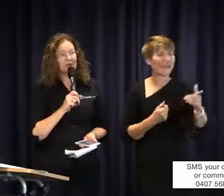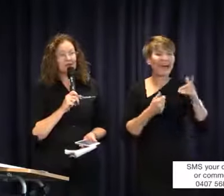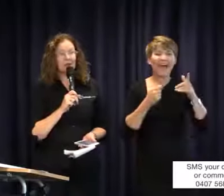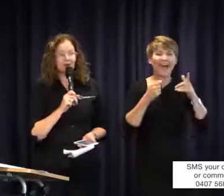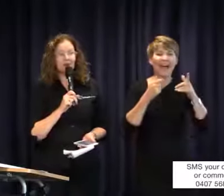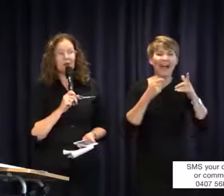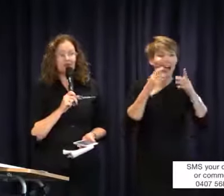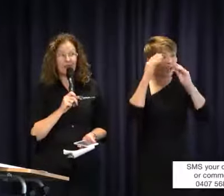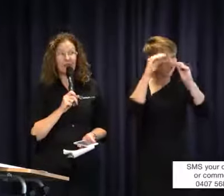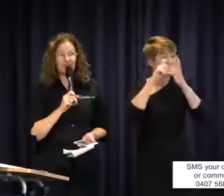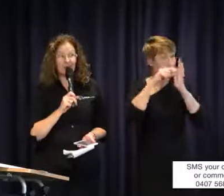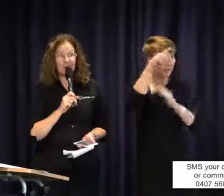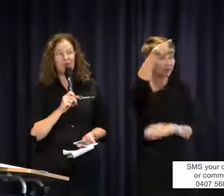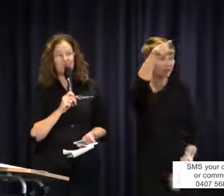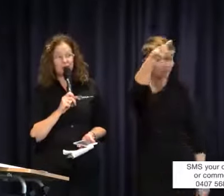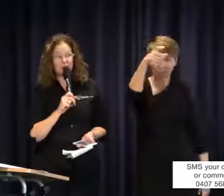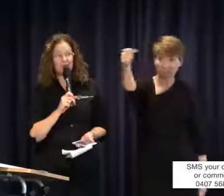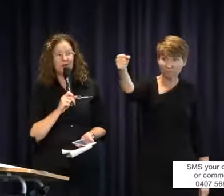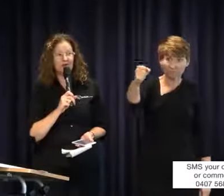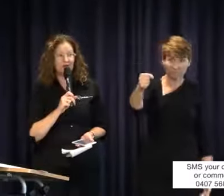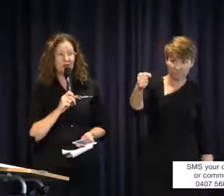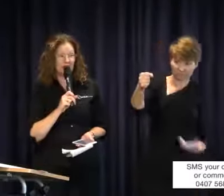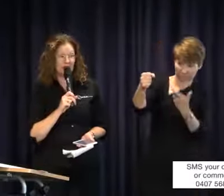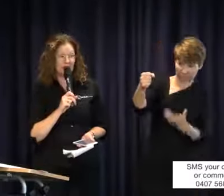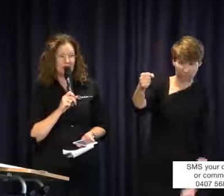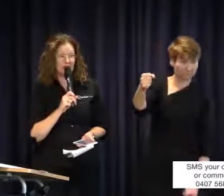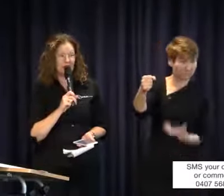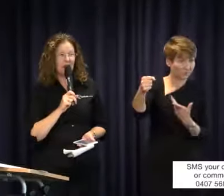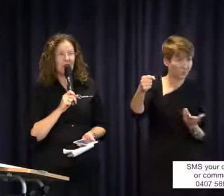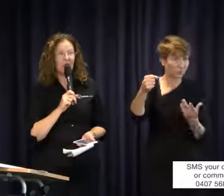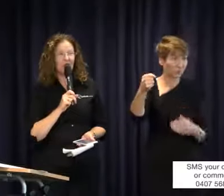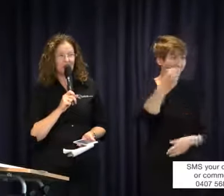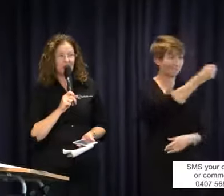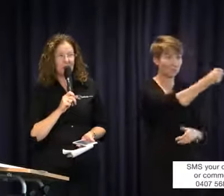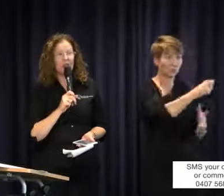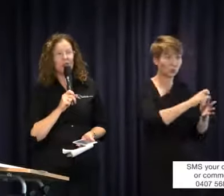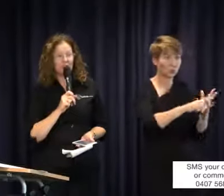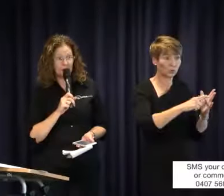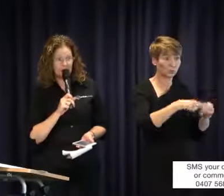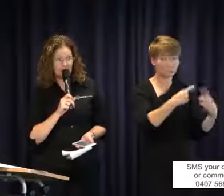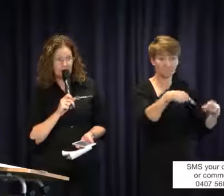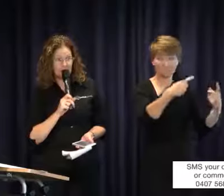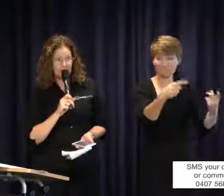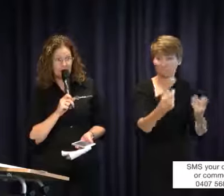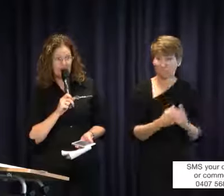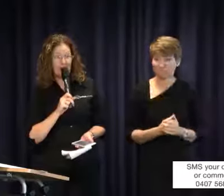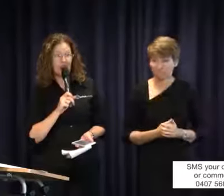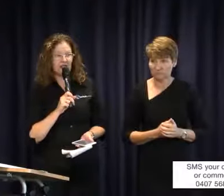can employ whoever they want to do certain things. When it comes to interpreters, they